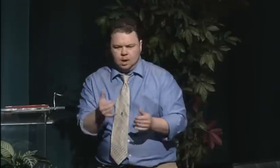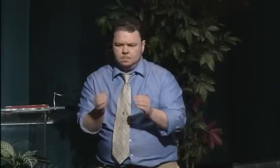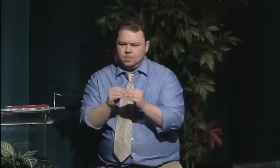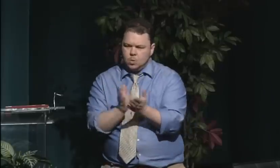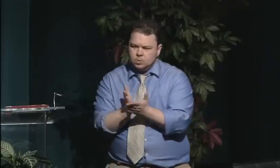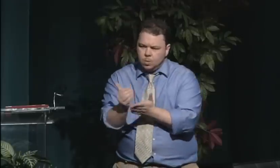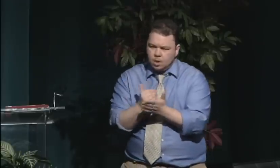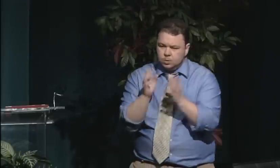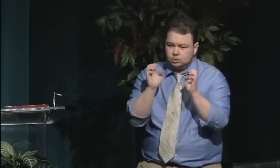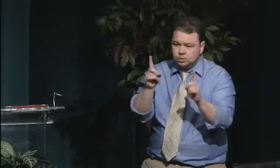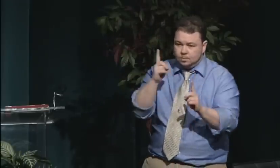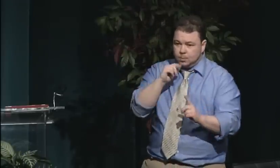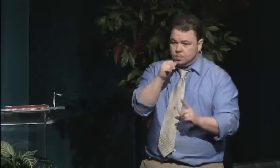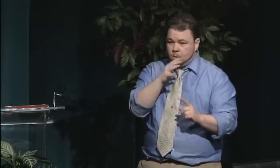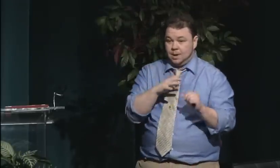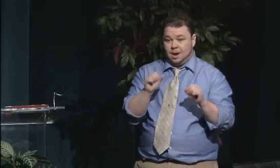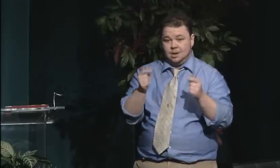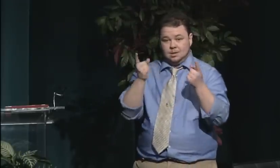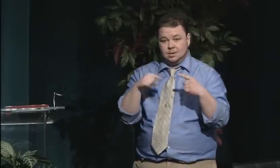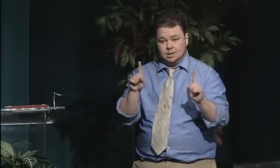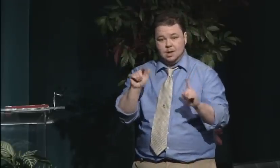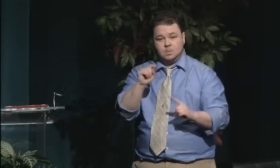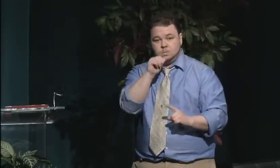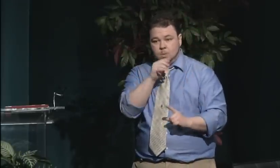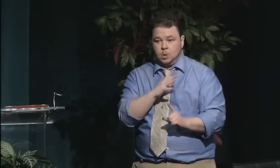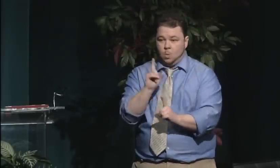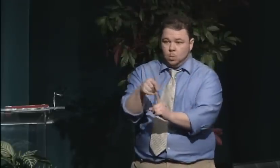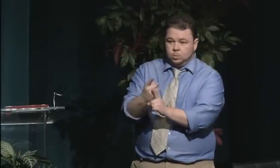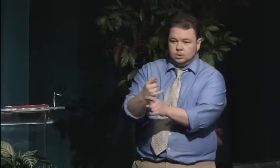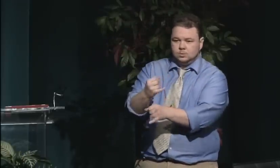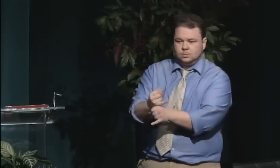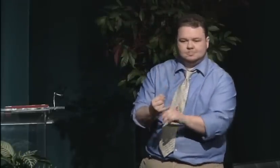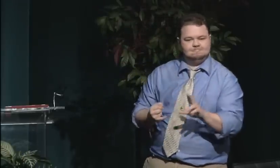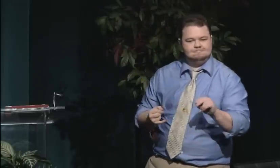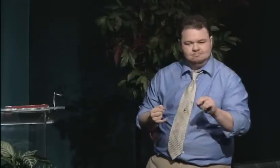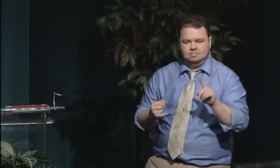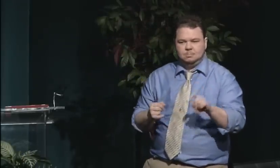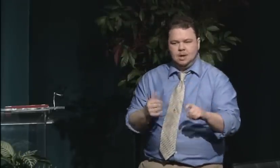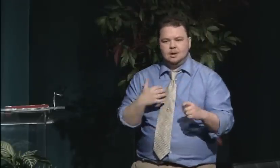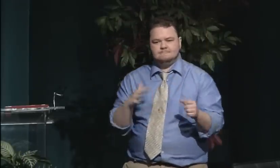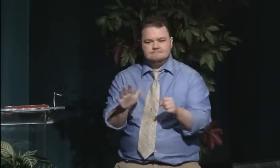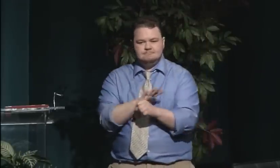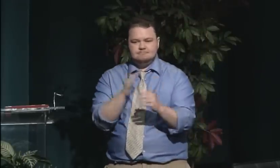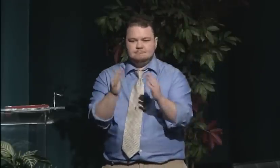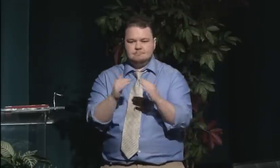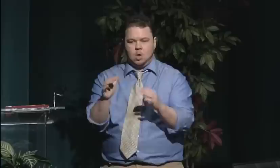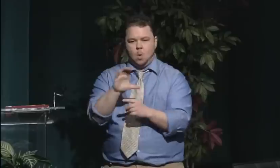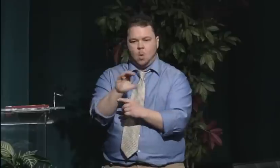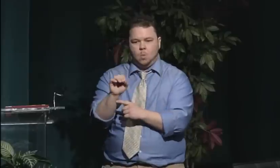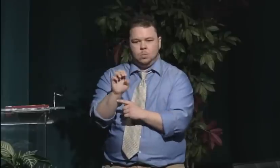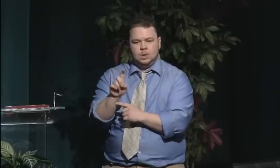By 1870 we saw about 1.7% of women in America